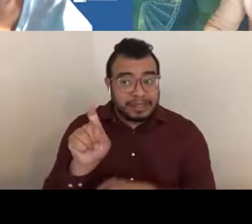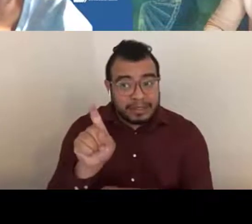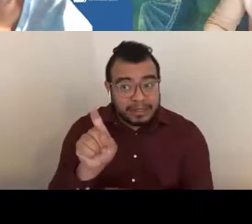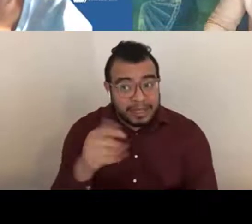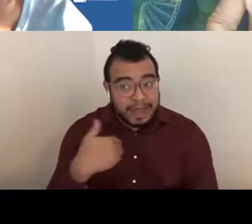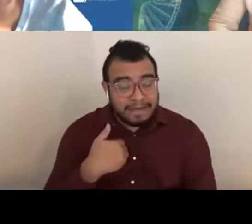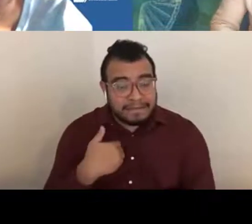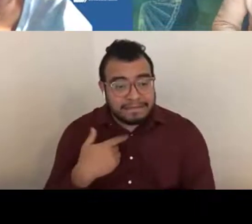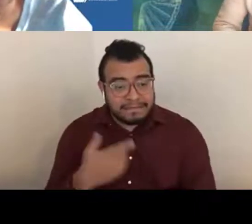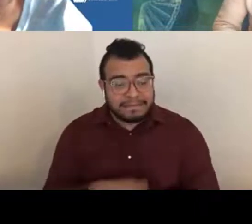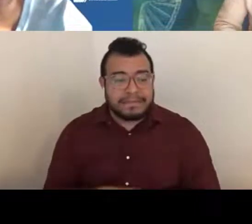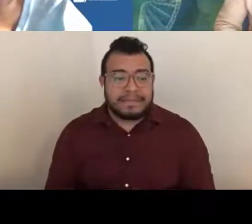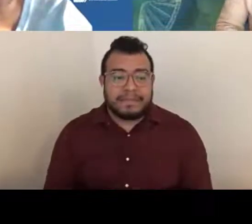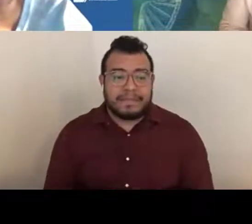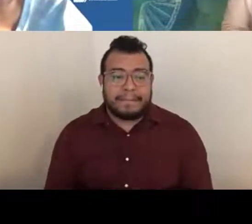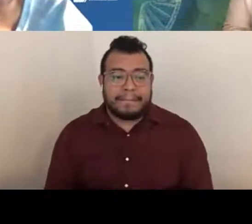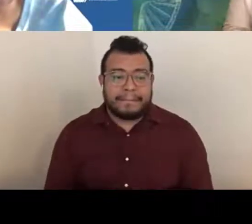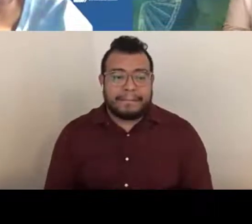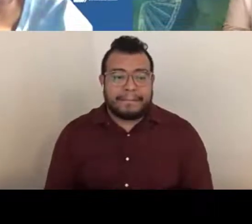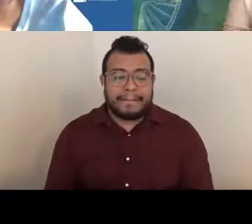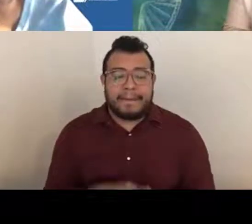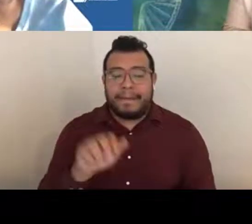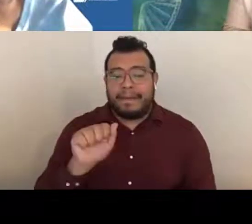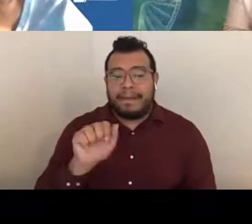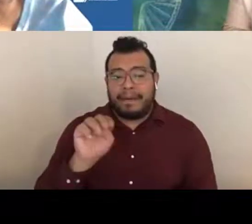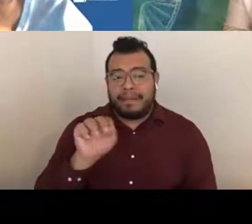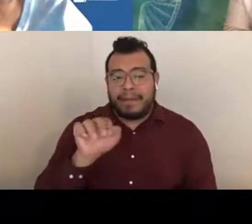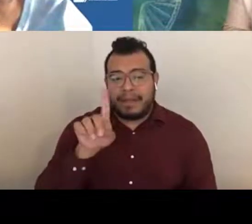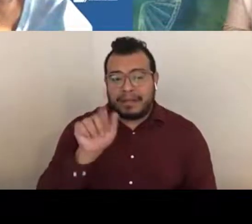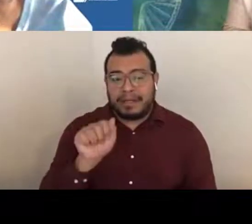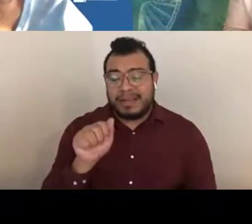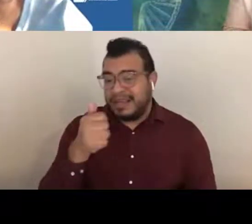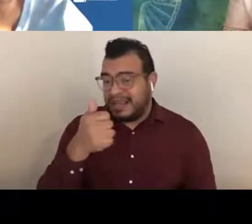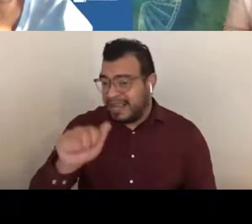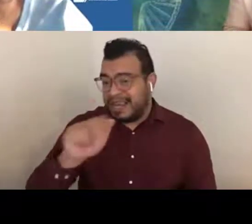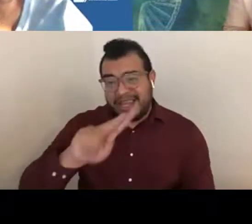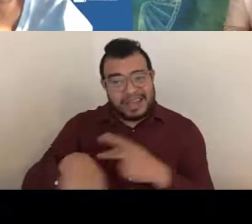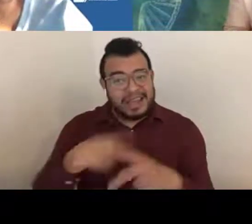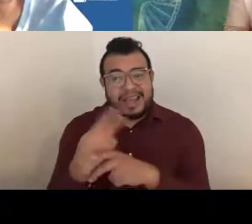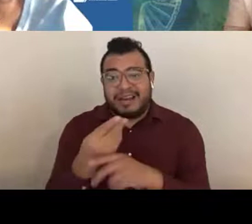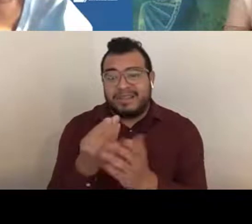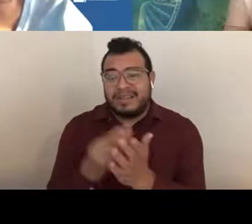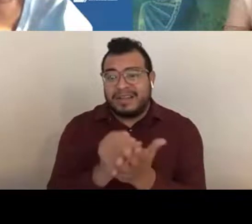Amanda Melillo: So any type of funding that the NIH will be putting out has some type of announcement.